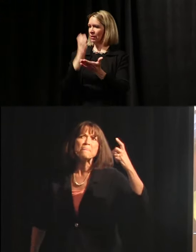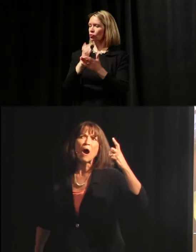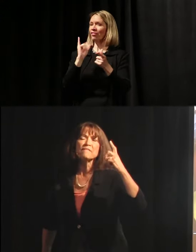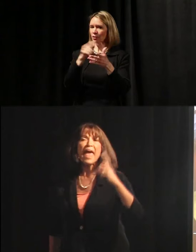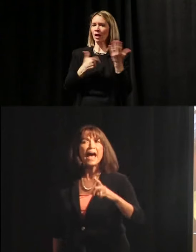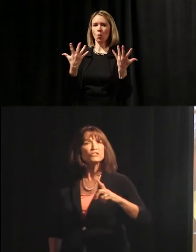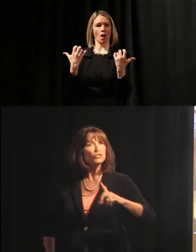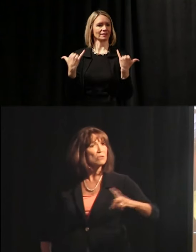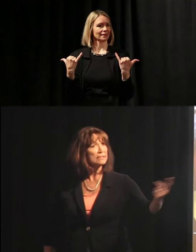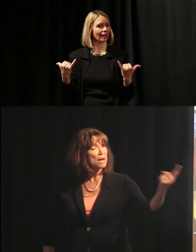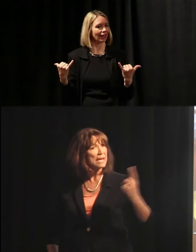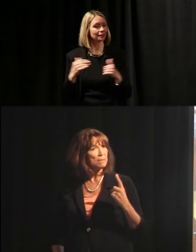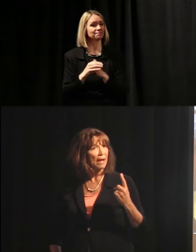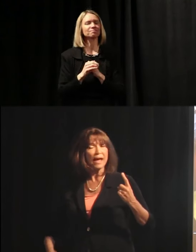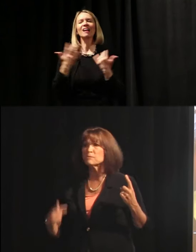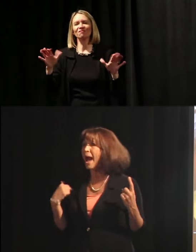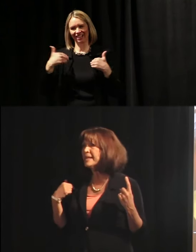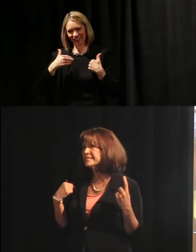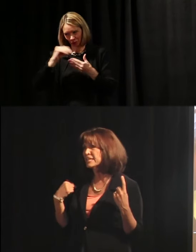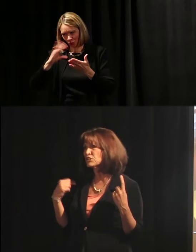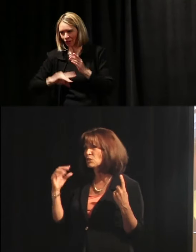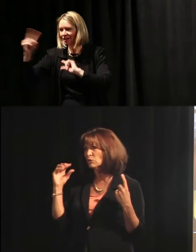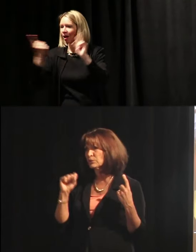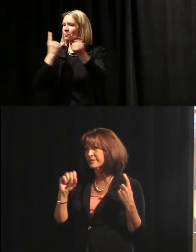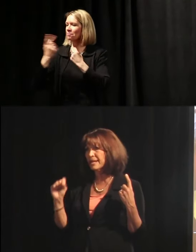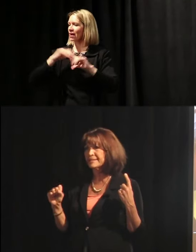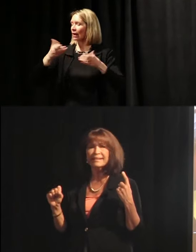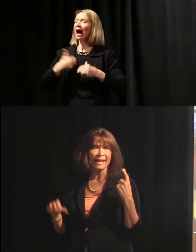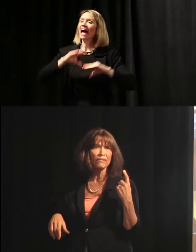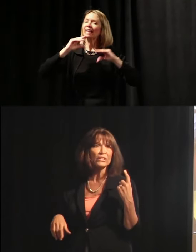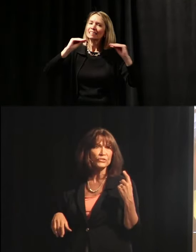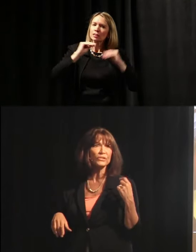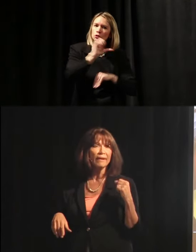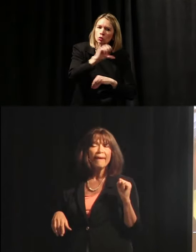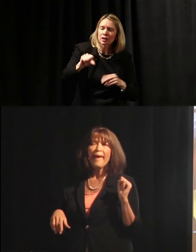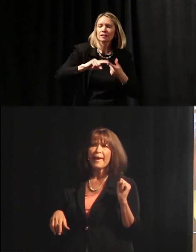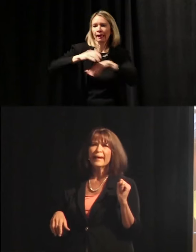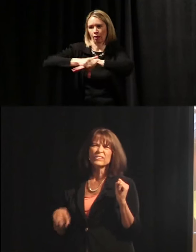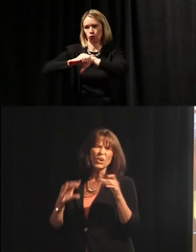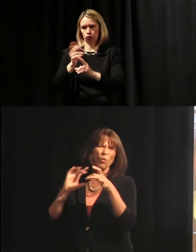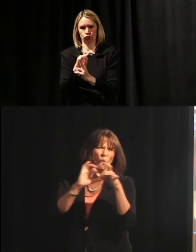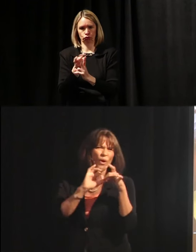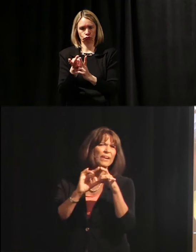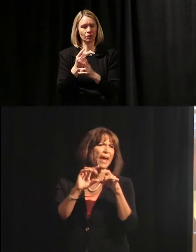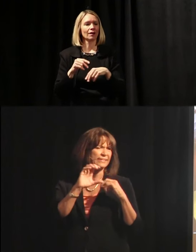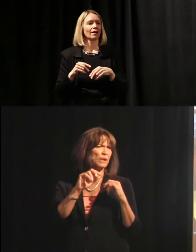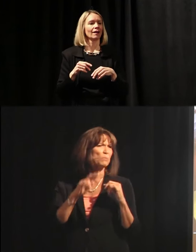Now, I've had students come in to my classroom – I teach social studies and English, and, you know, coordinate